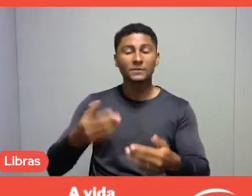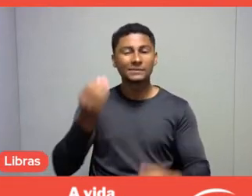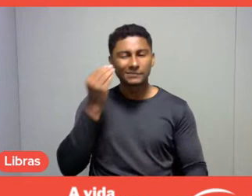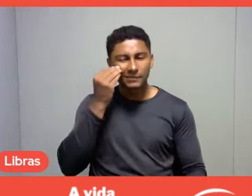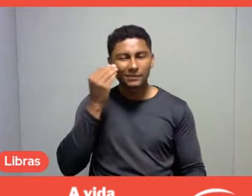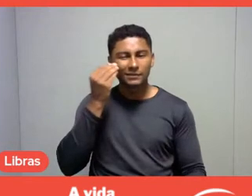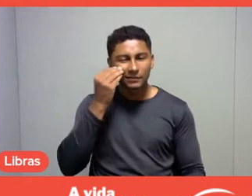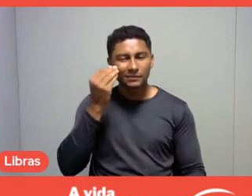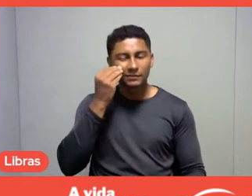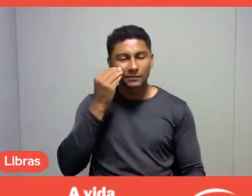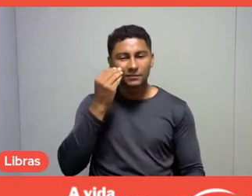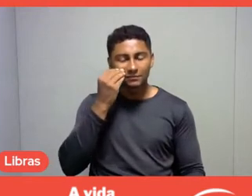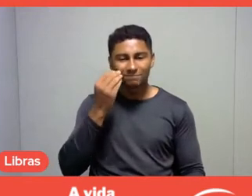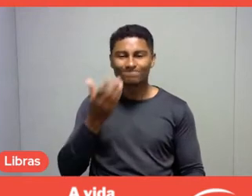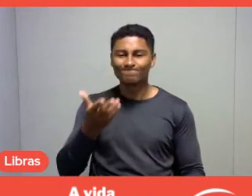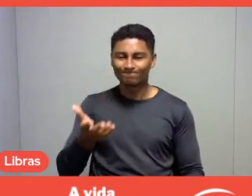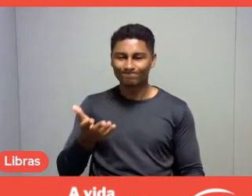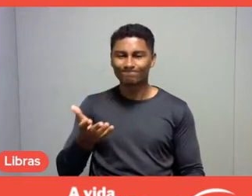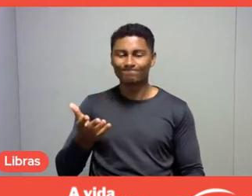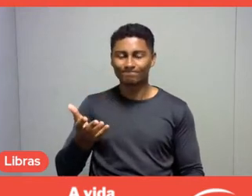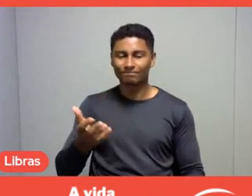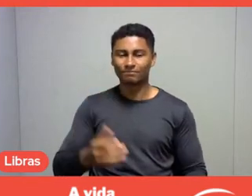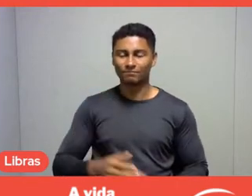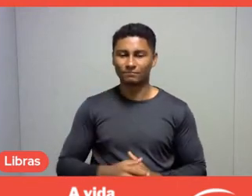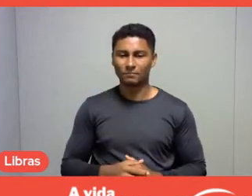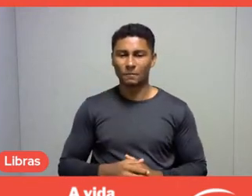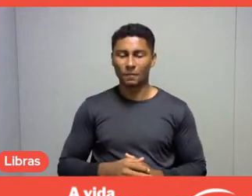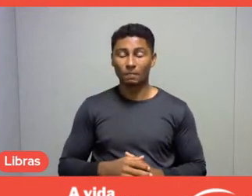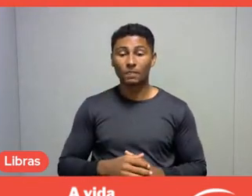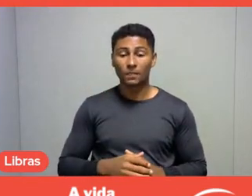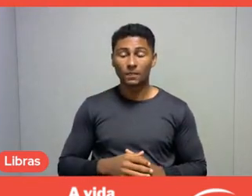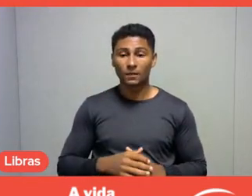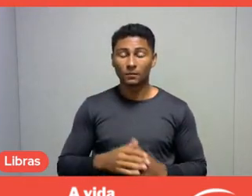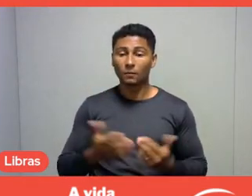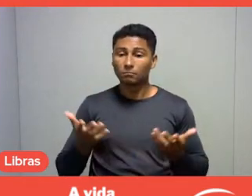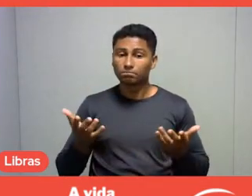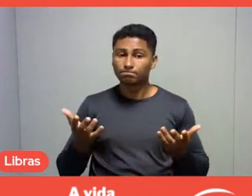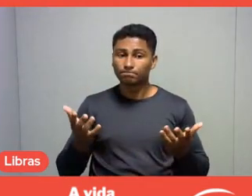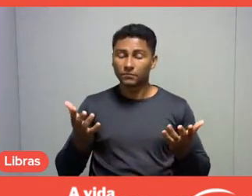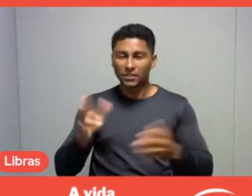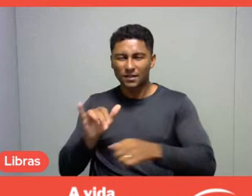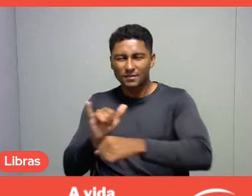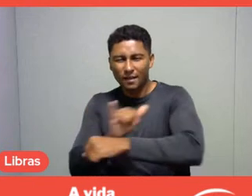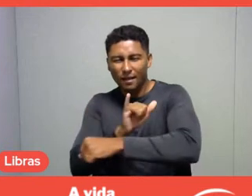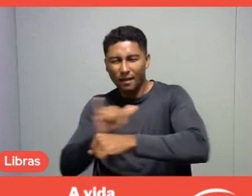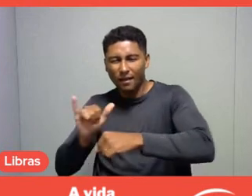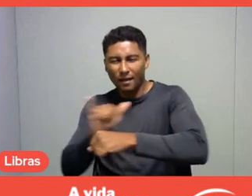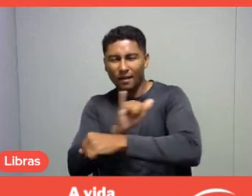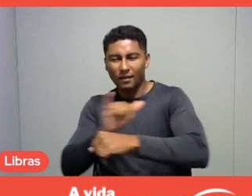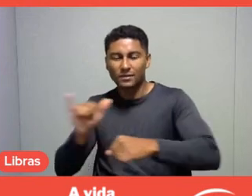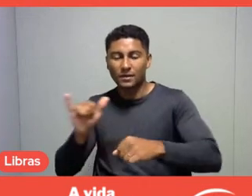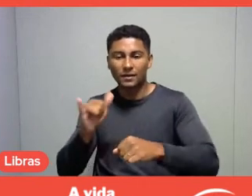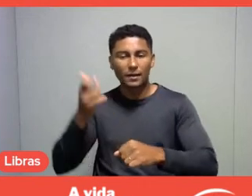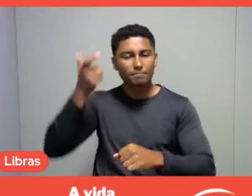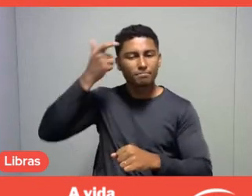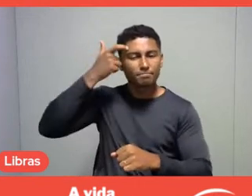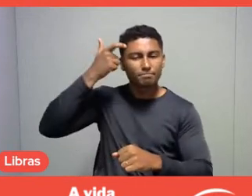to build or trying to think about some strategies to change mentality, by the way.